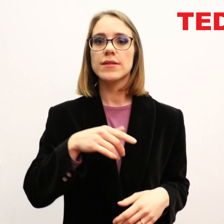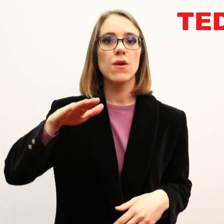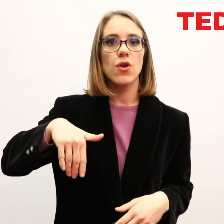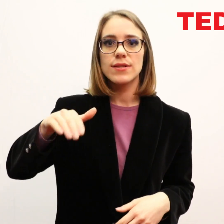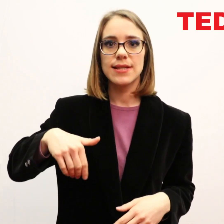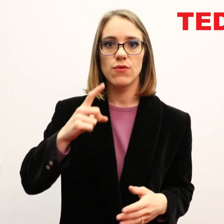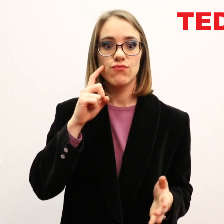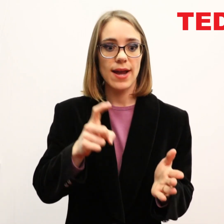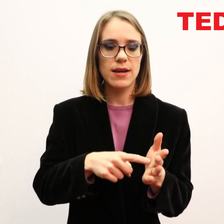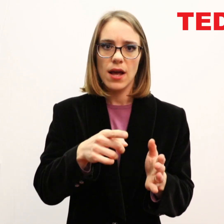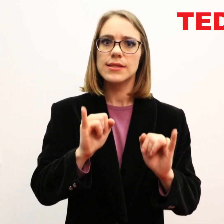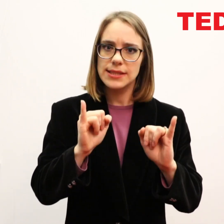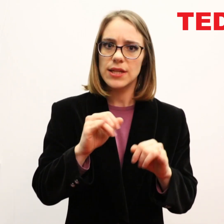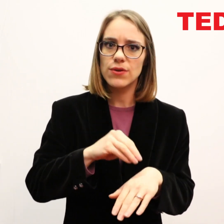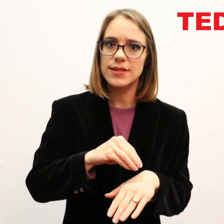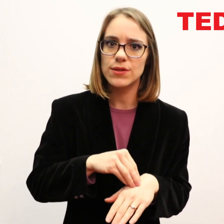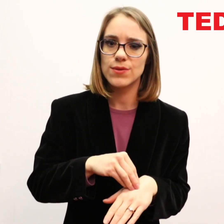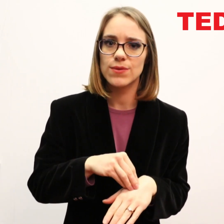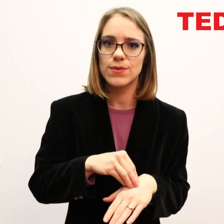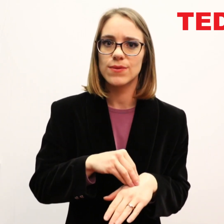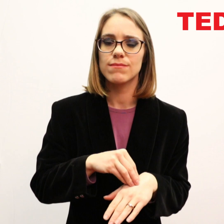we see now it has not been recognized as a serious issue.